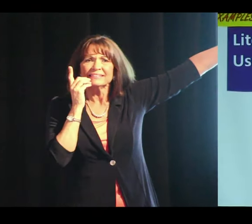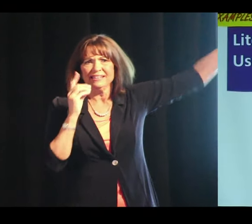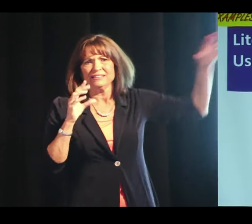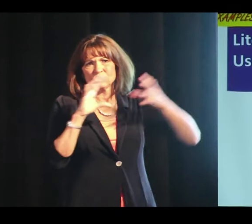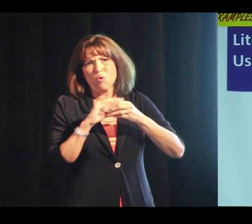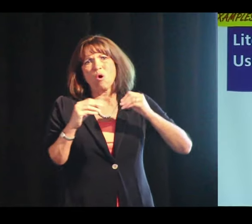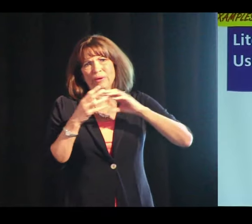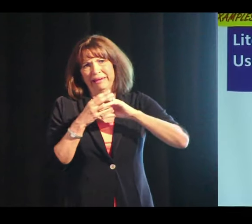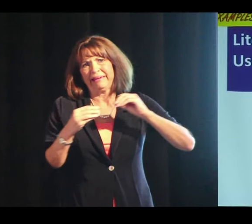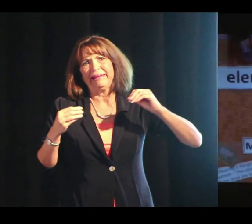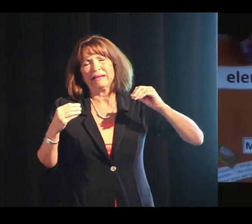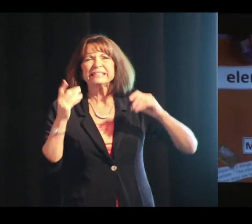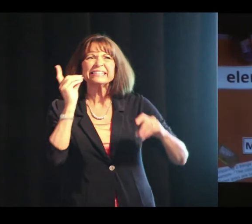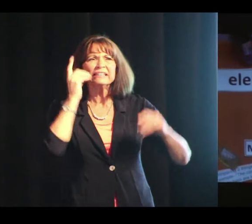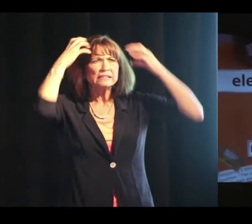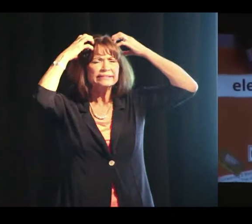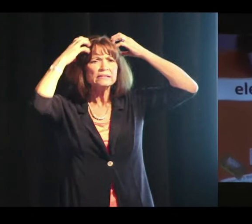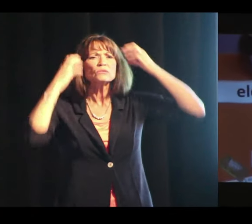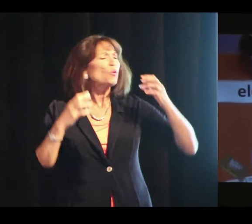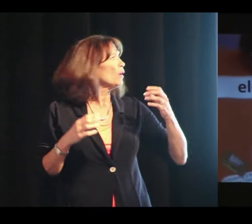But using a Disney story.